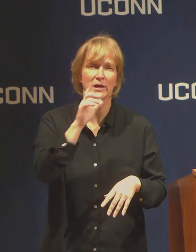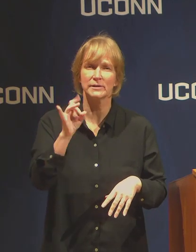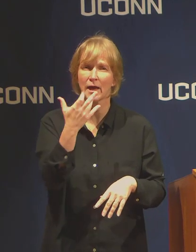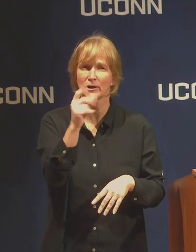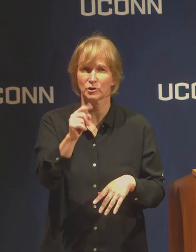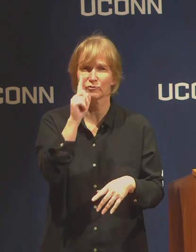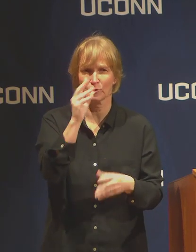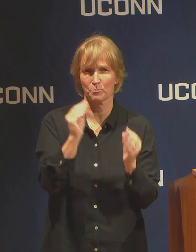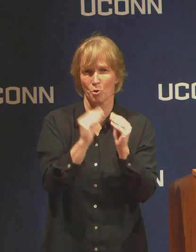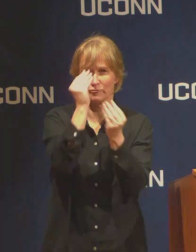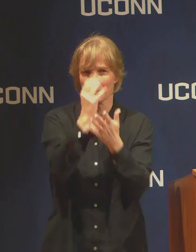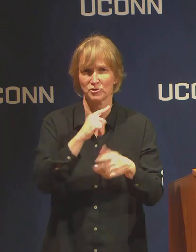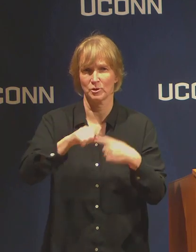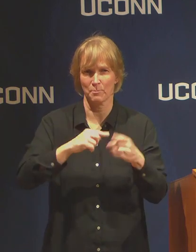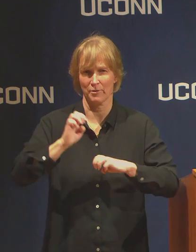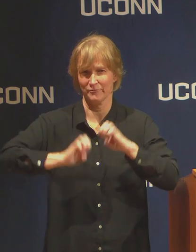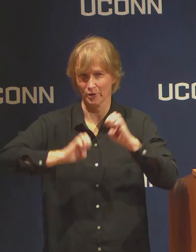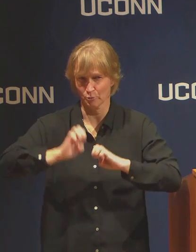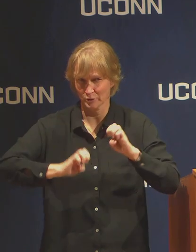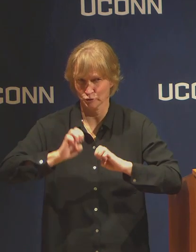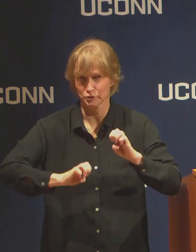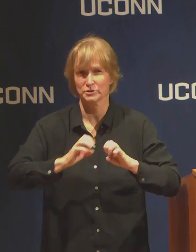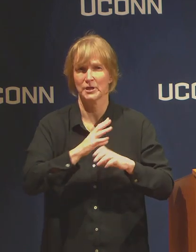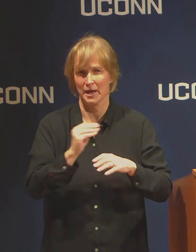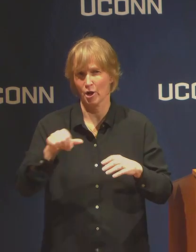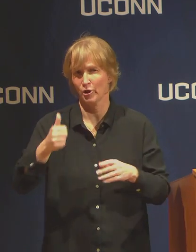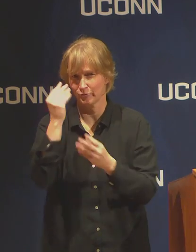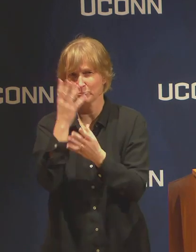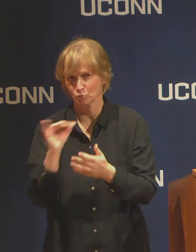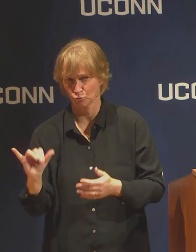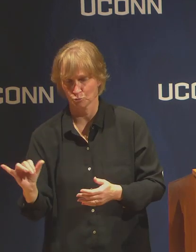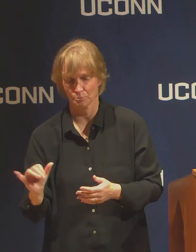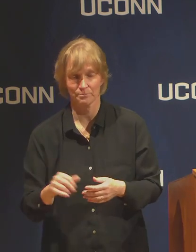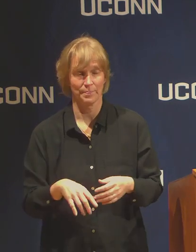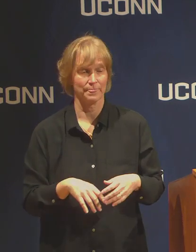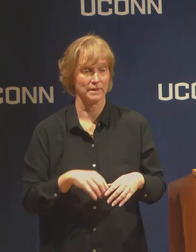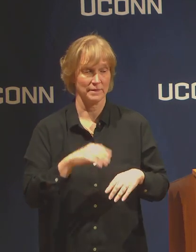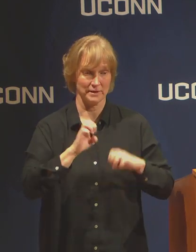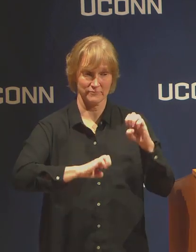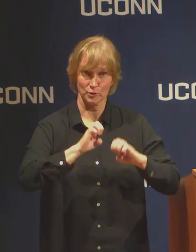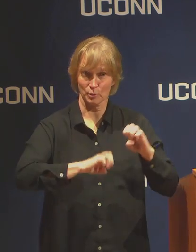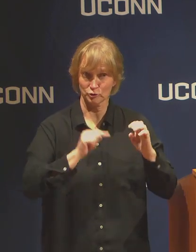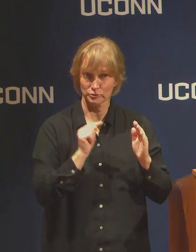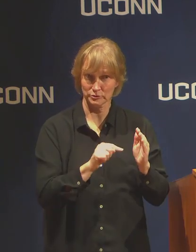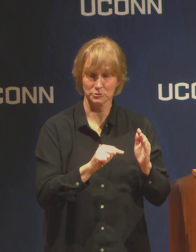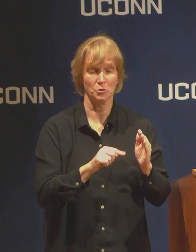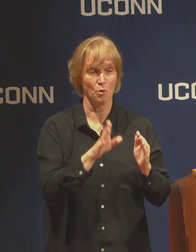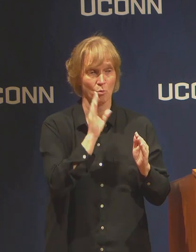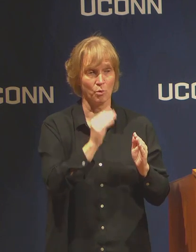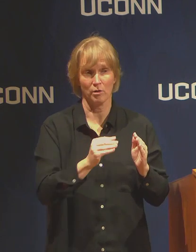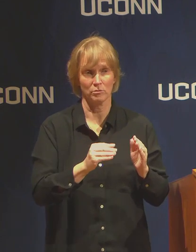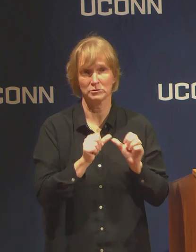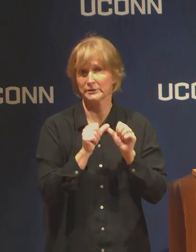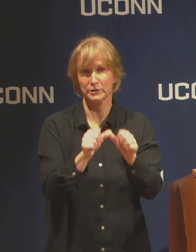The evaluations right now continue as originally timed.